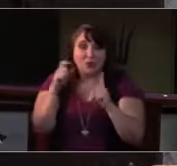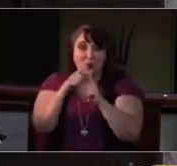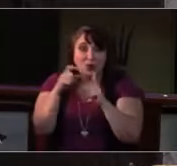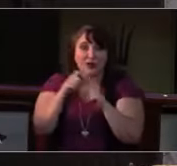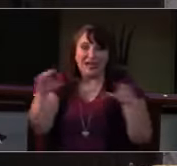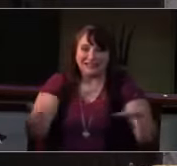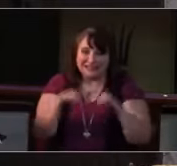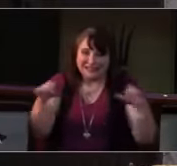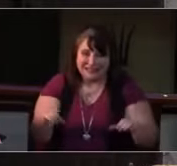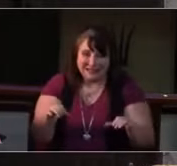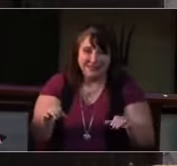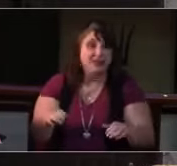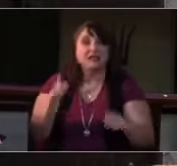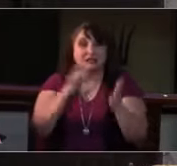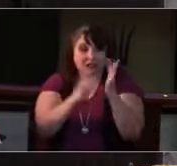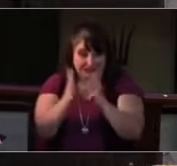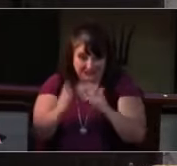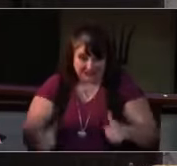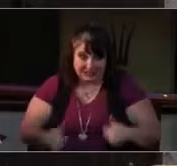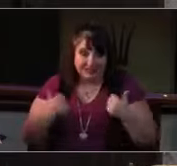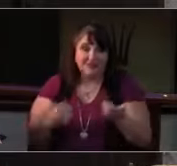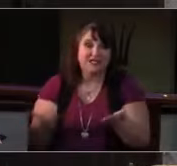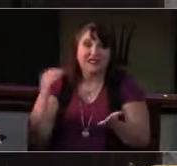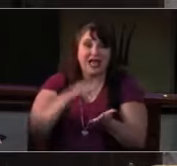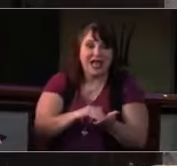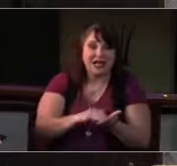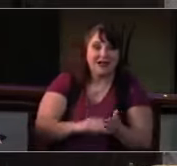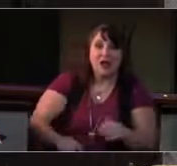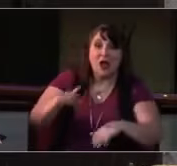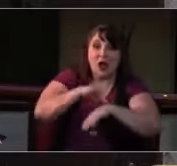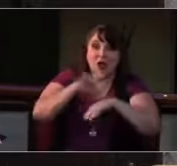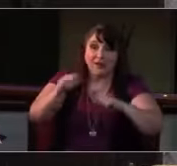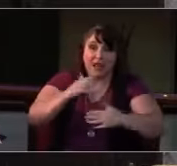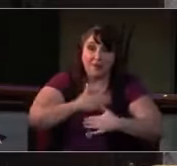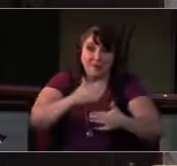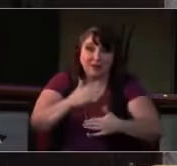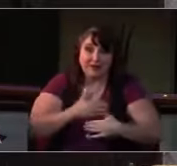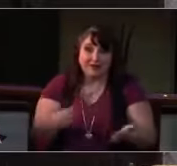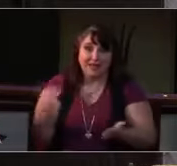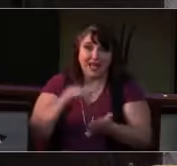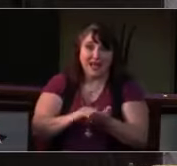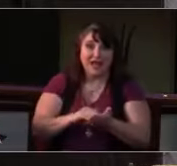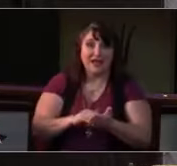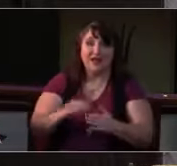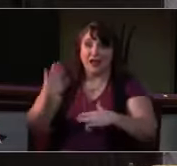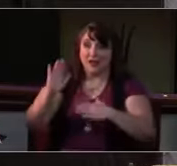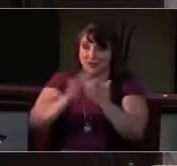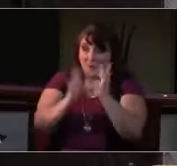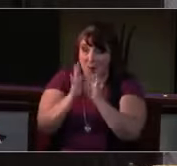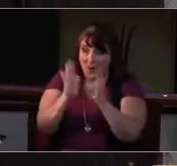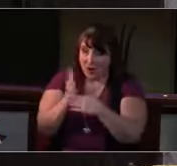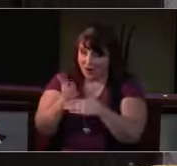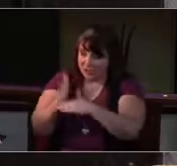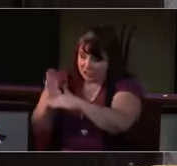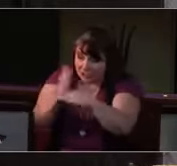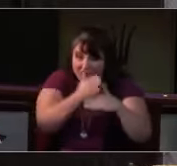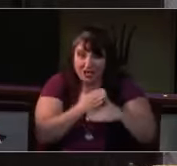Jesus lives again; earth can breathe again. Pass the Word around: loaves abound!